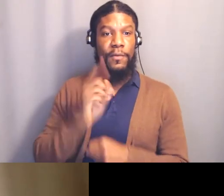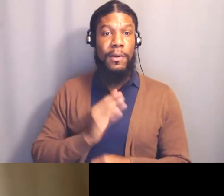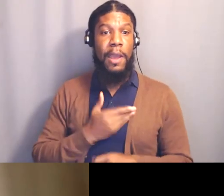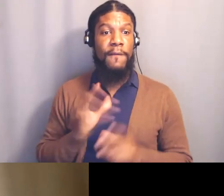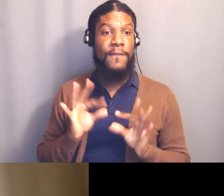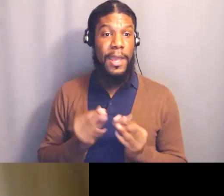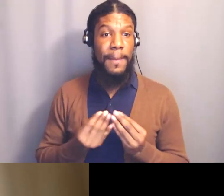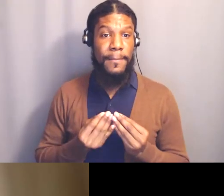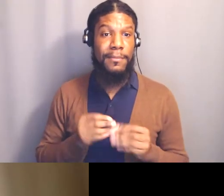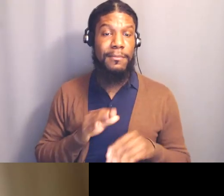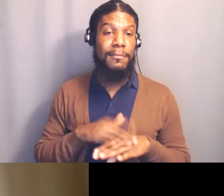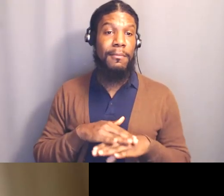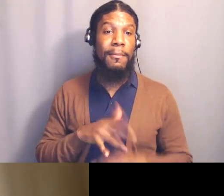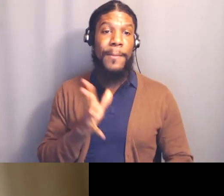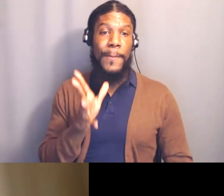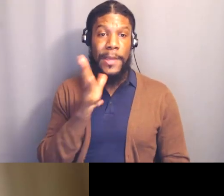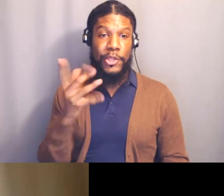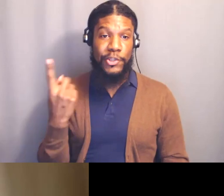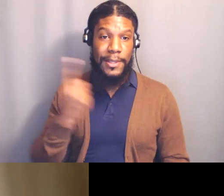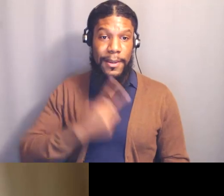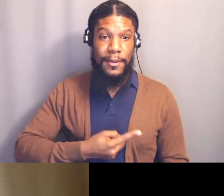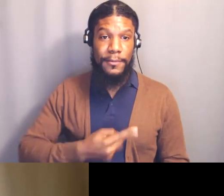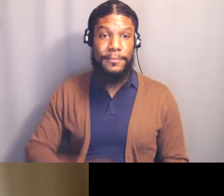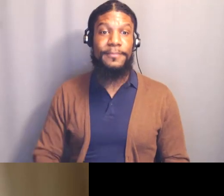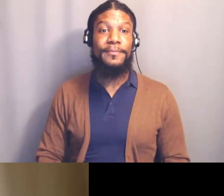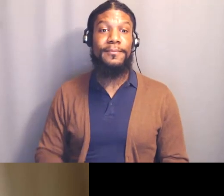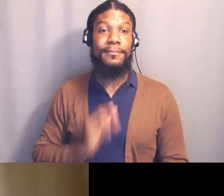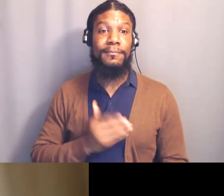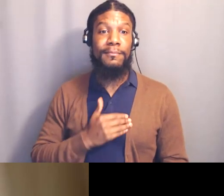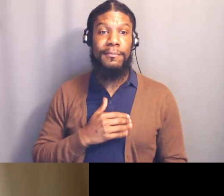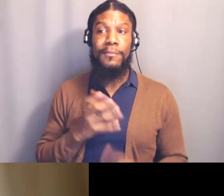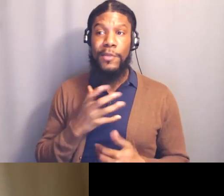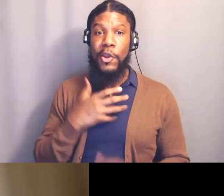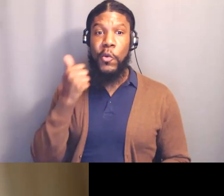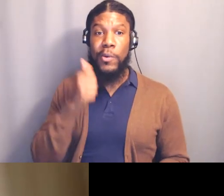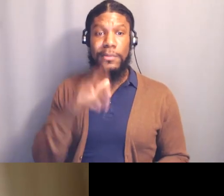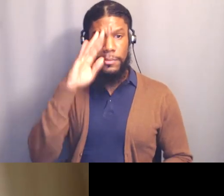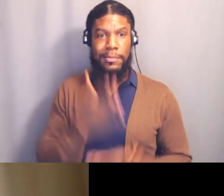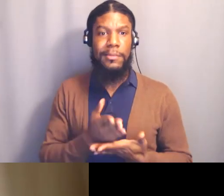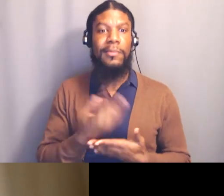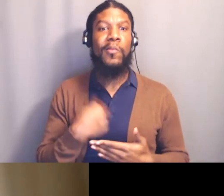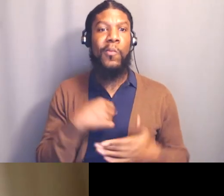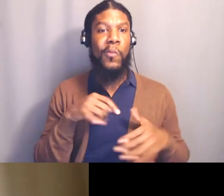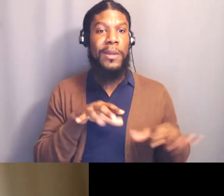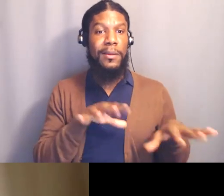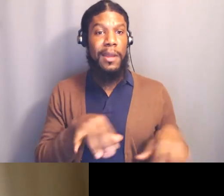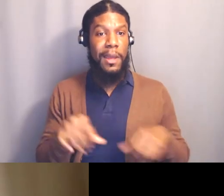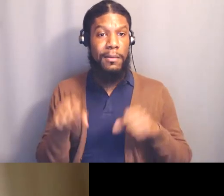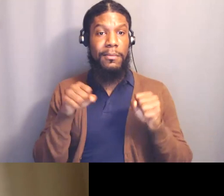on Mother's Day, our oldest son is adopted, we adopted him from the Philippines,